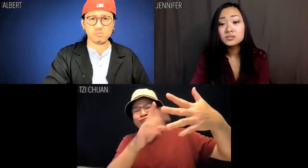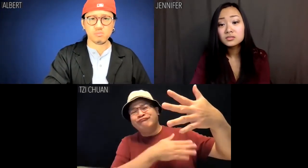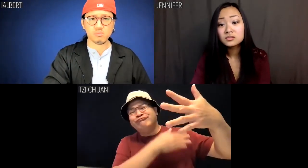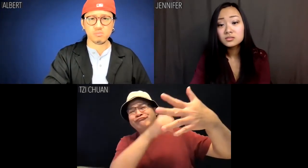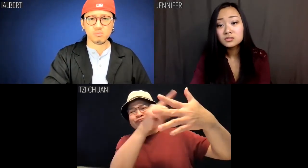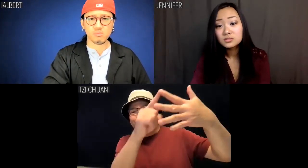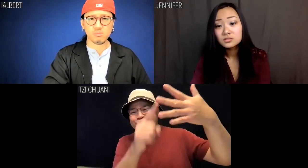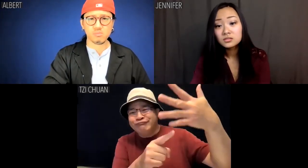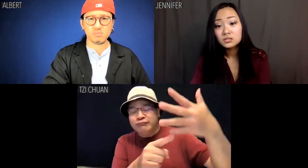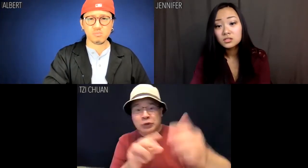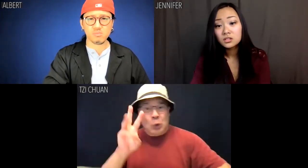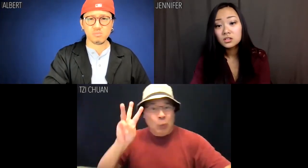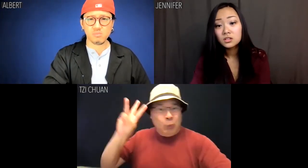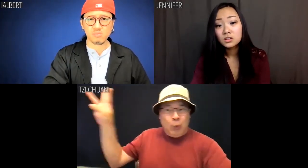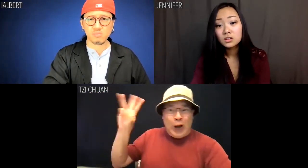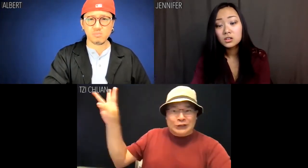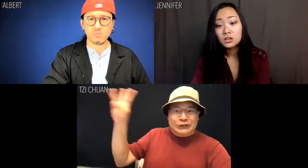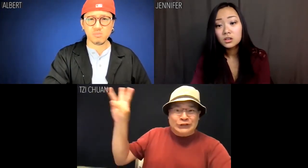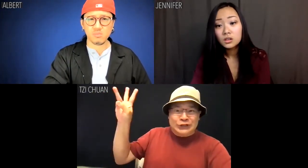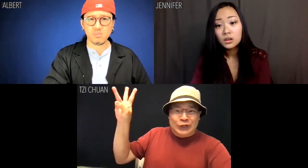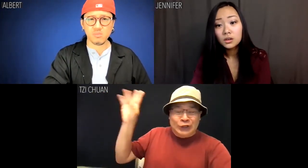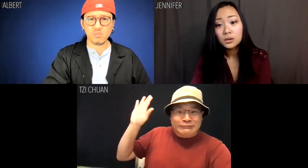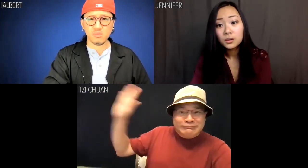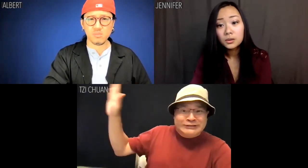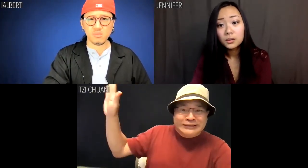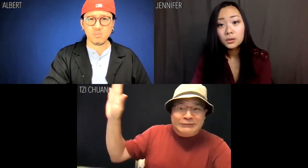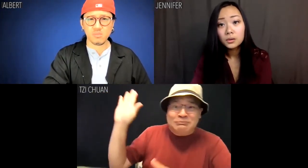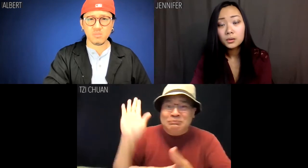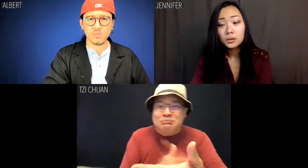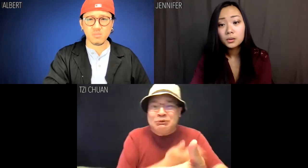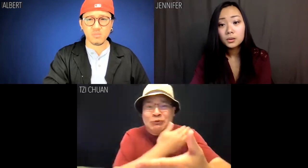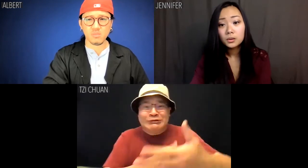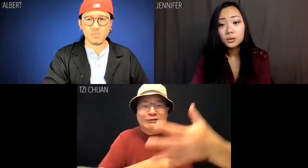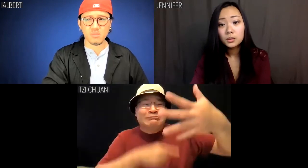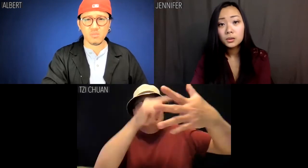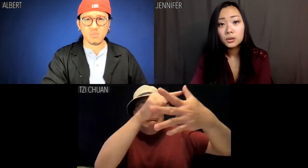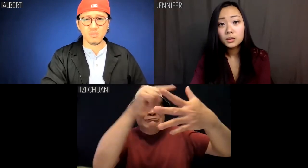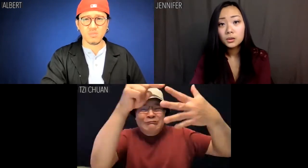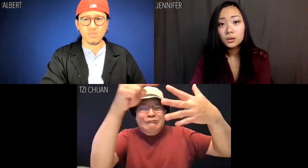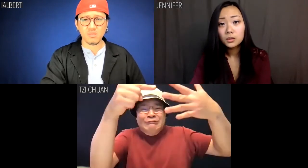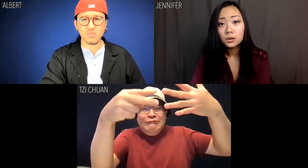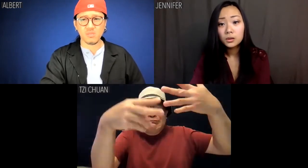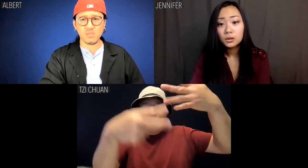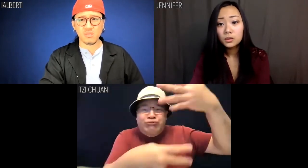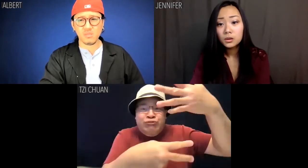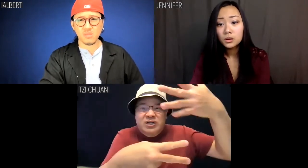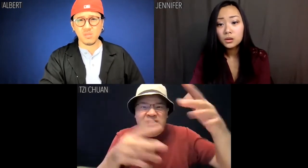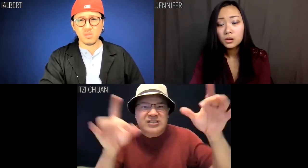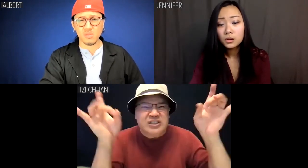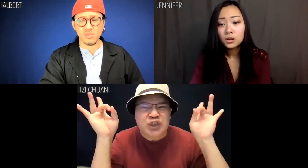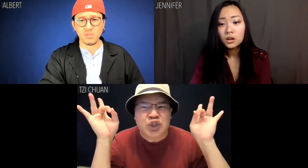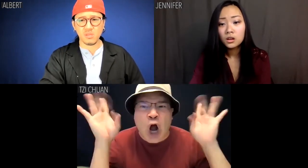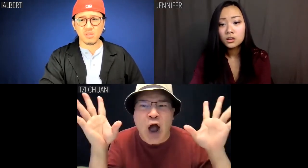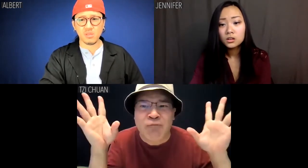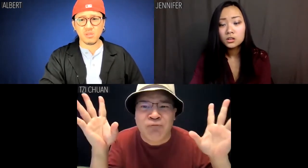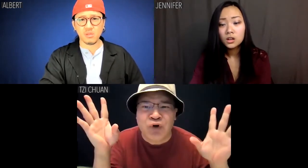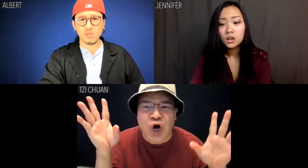Not that Western heptatonic horseshit.